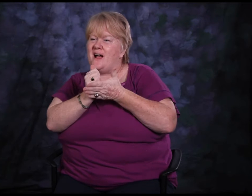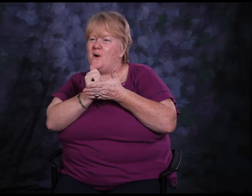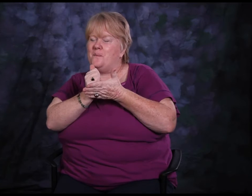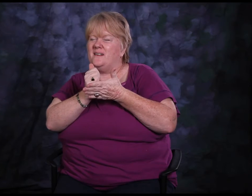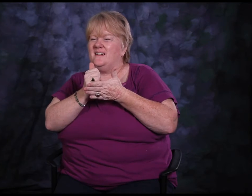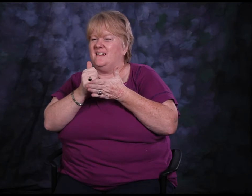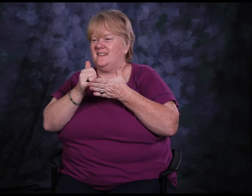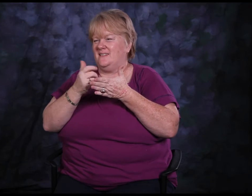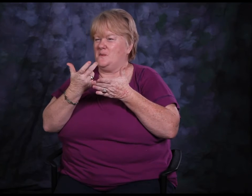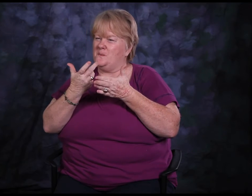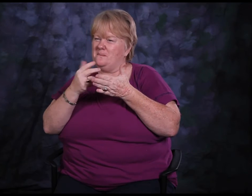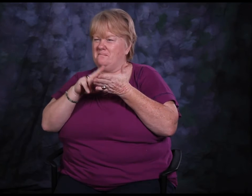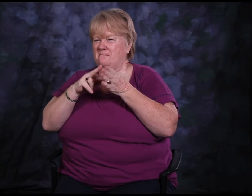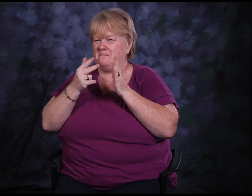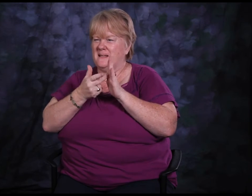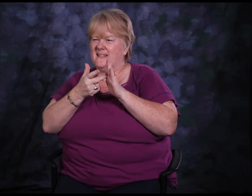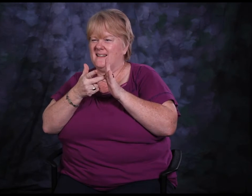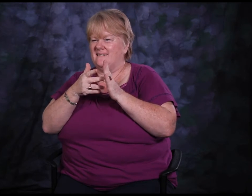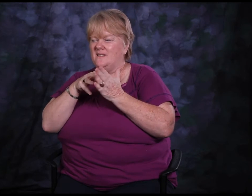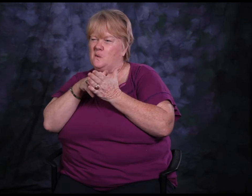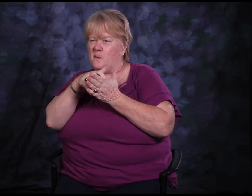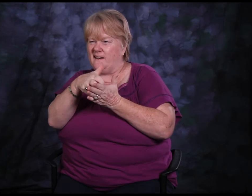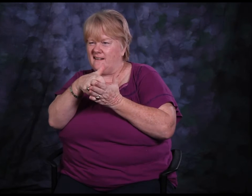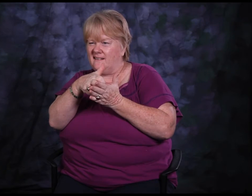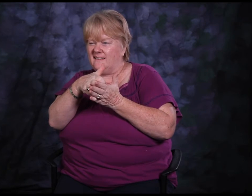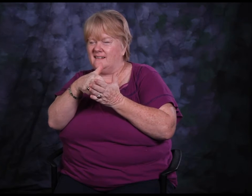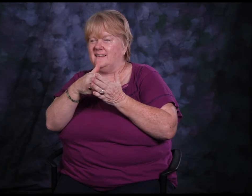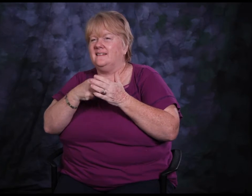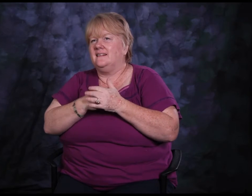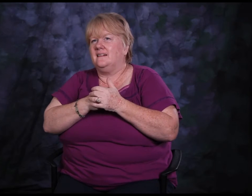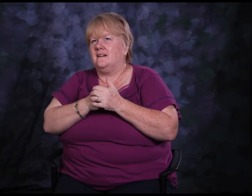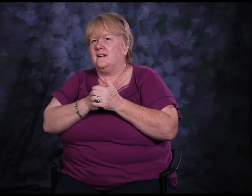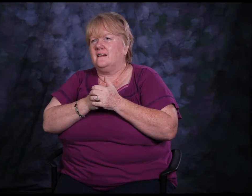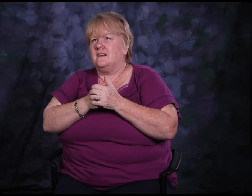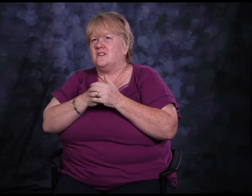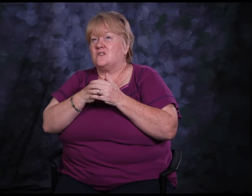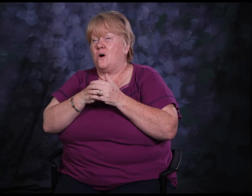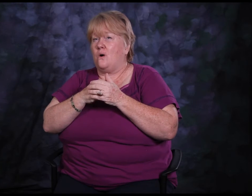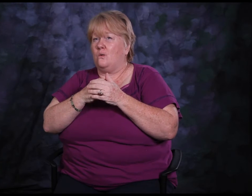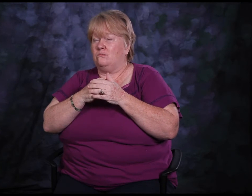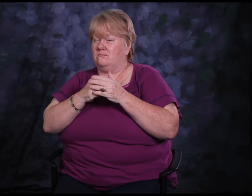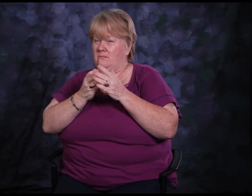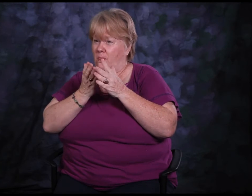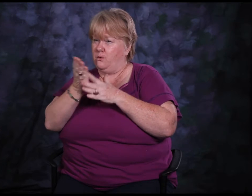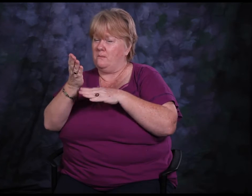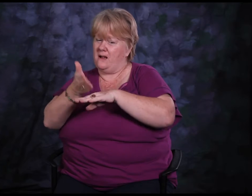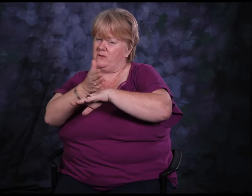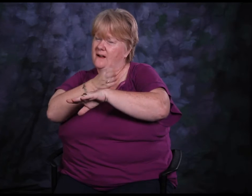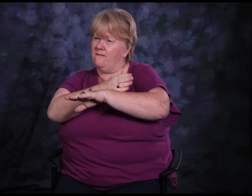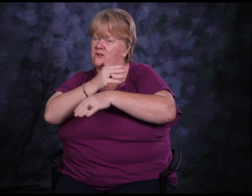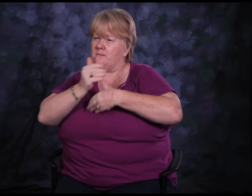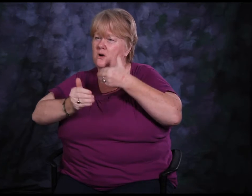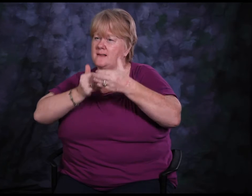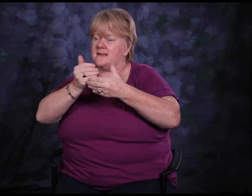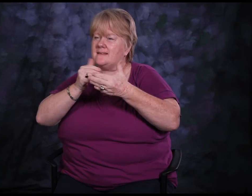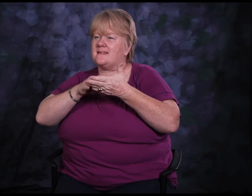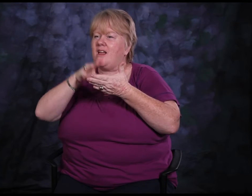I thought that asking for help was a sign of weakness. So throughout my recovery process I learned to ask for help,